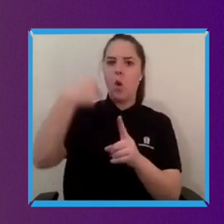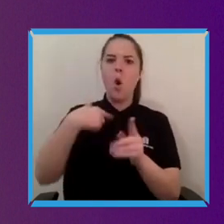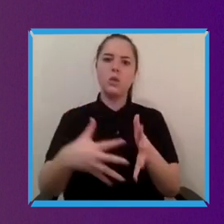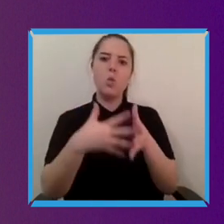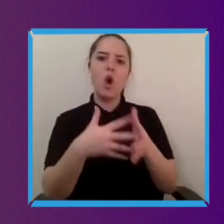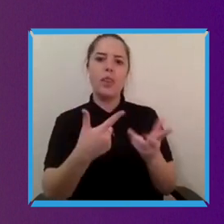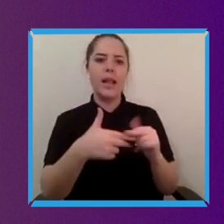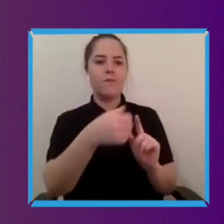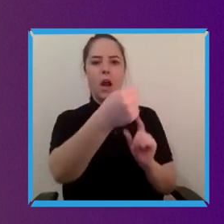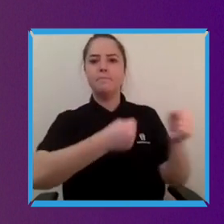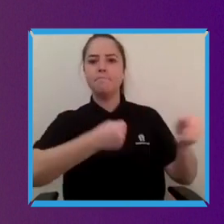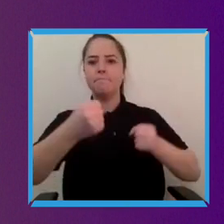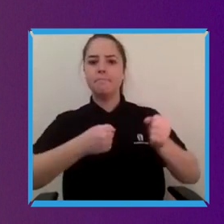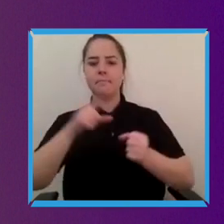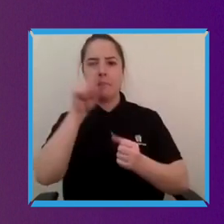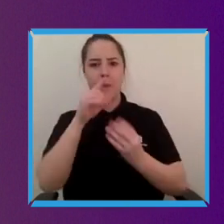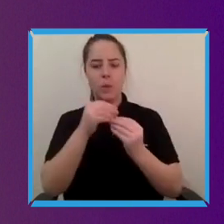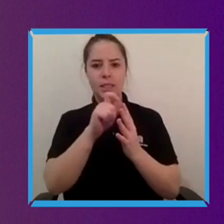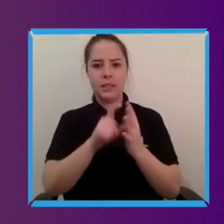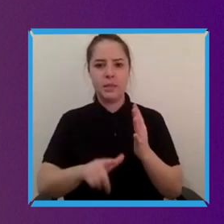I think some of it is just the realisation I think that